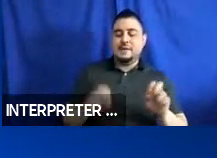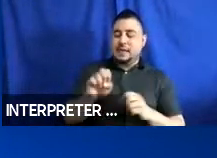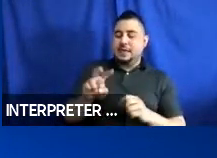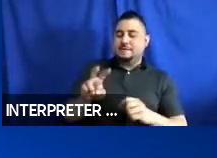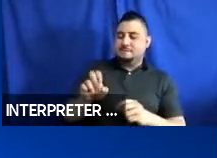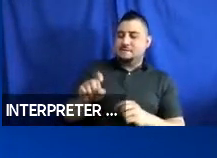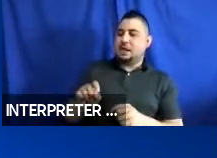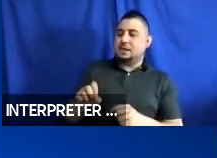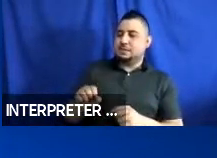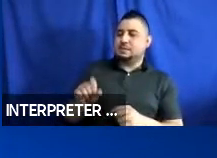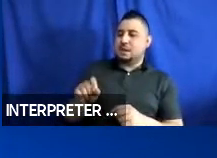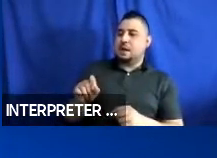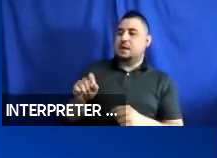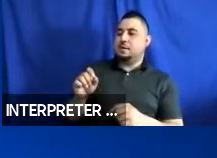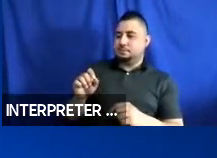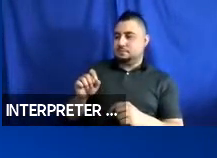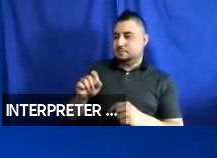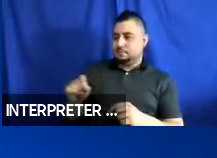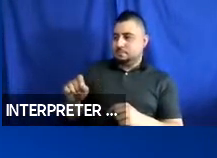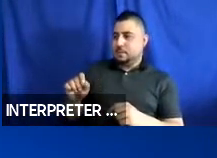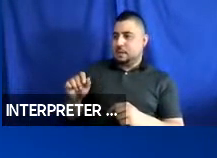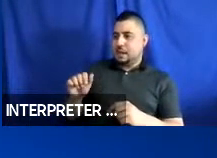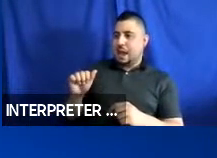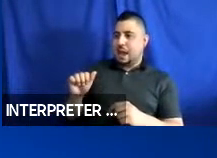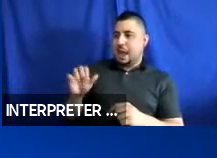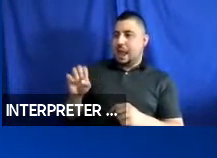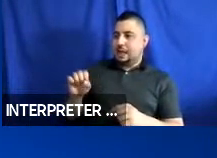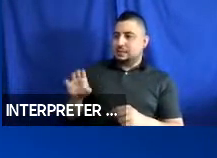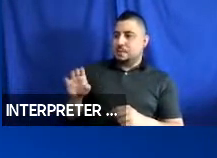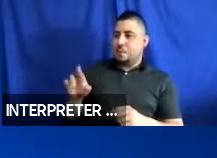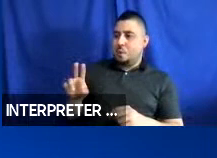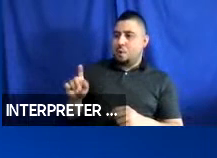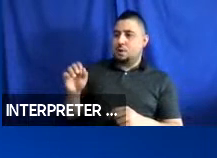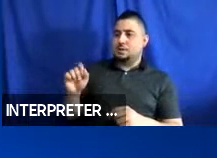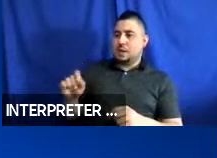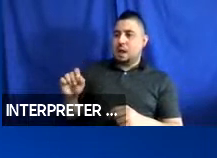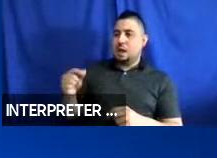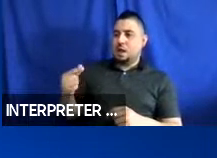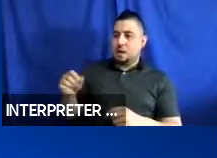events@access-board.gov. Another way you can participate in today’s